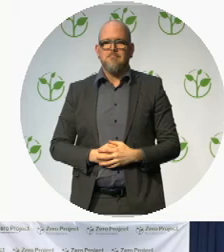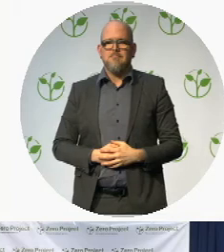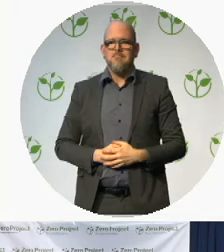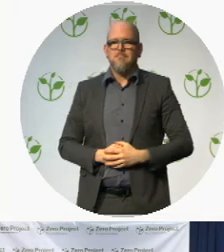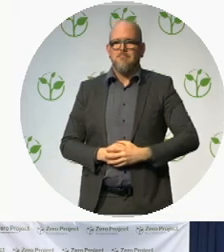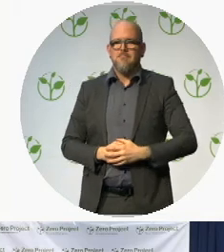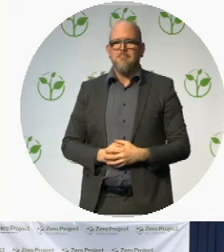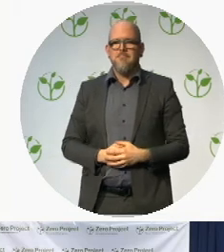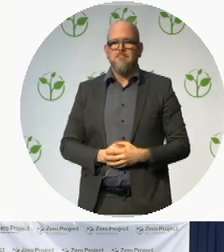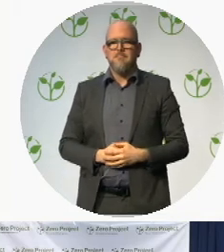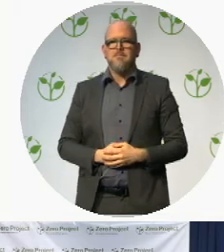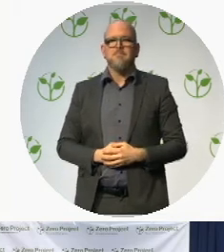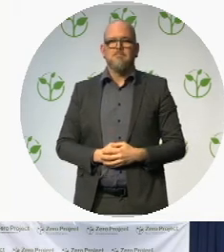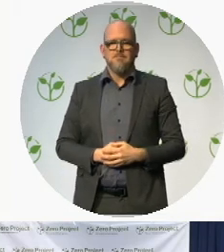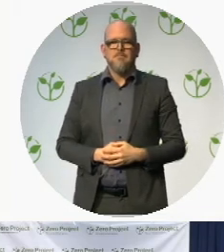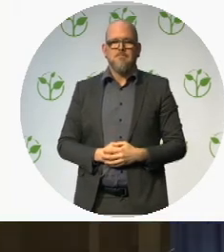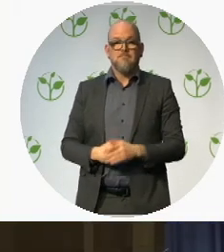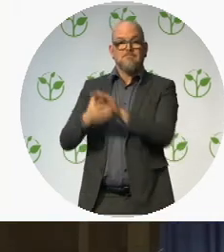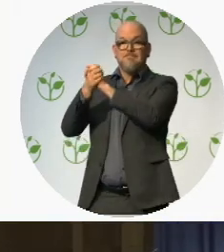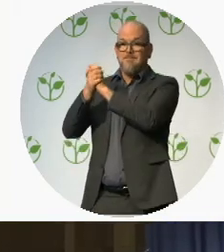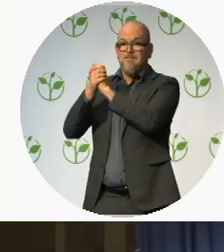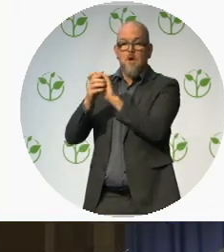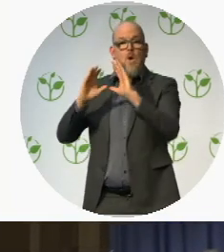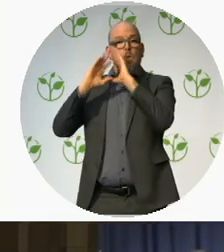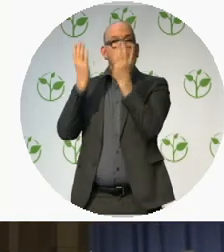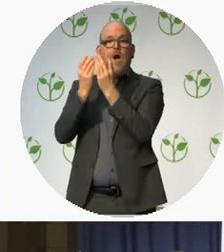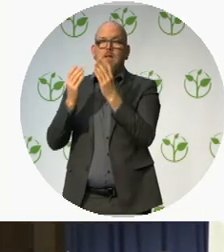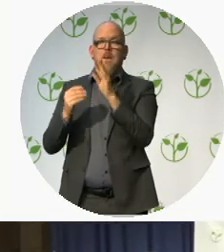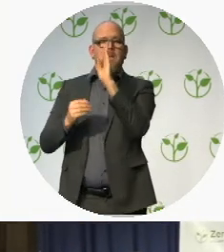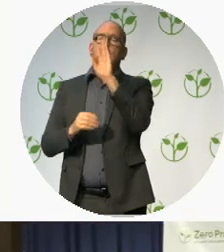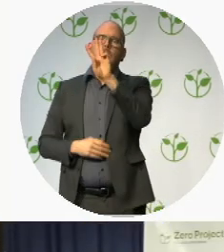Congratulations to the World Blind Union and World Intellectual Property Organization.